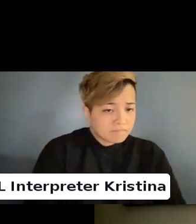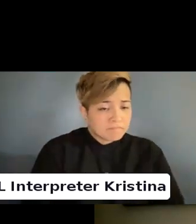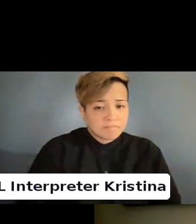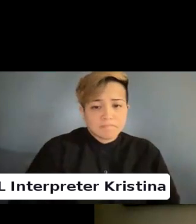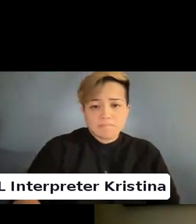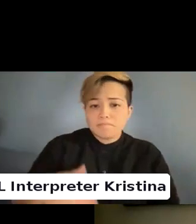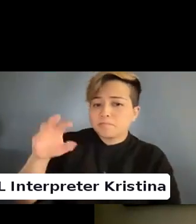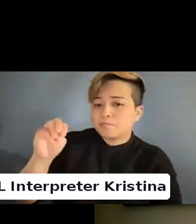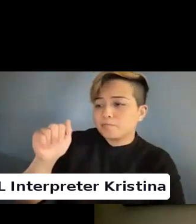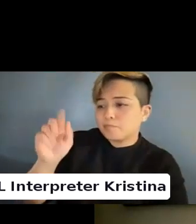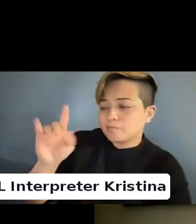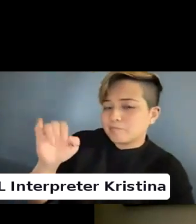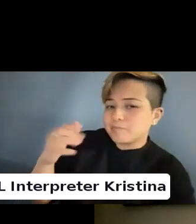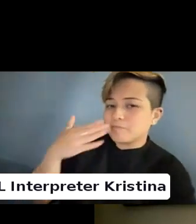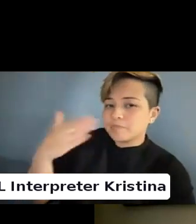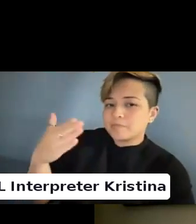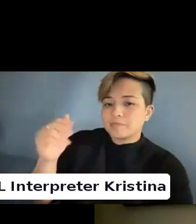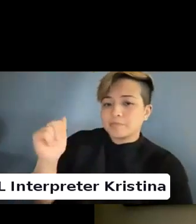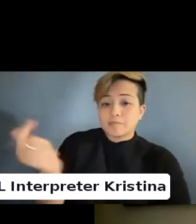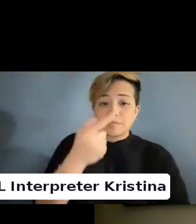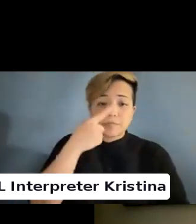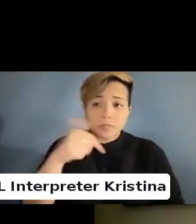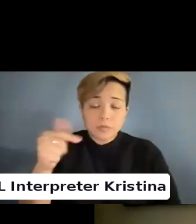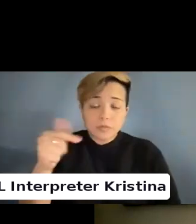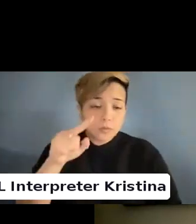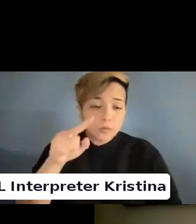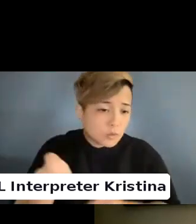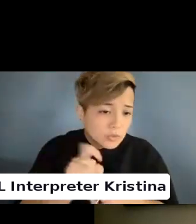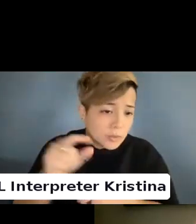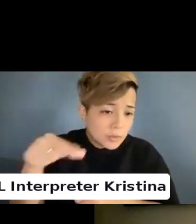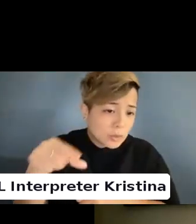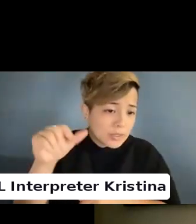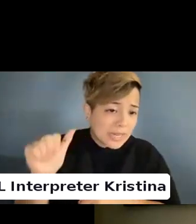Can we please have another question from the Q&A?